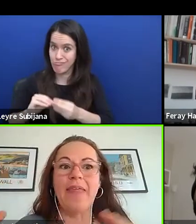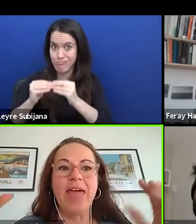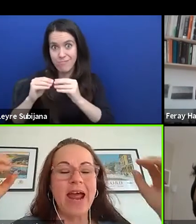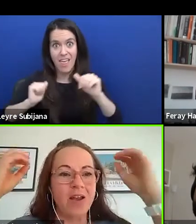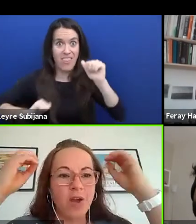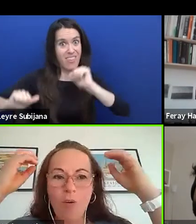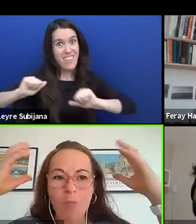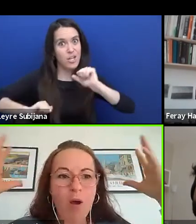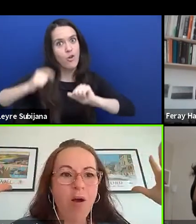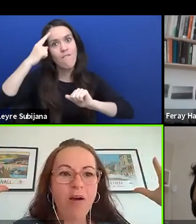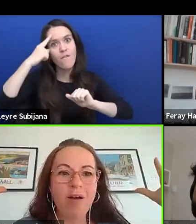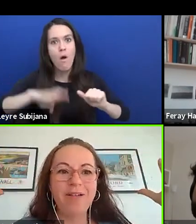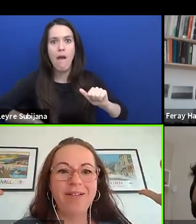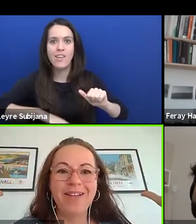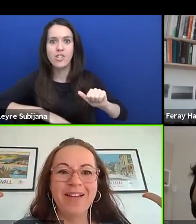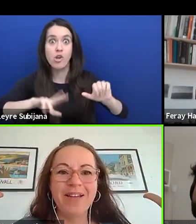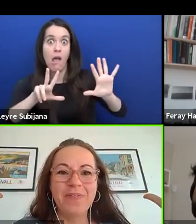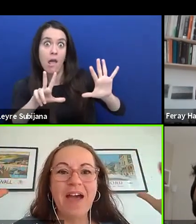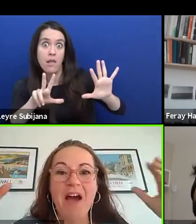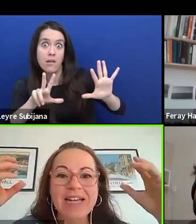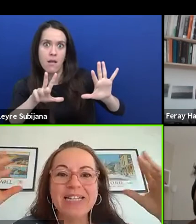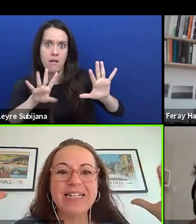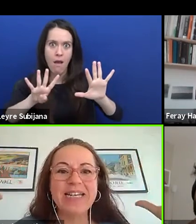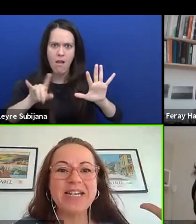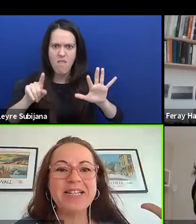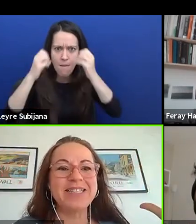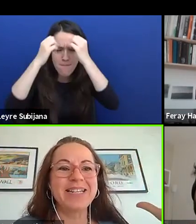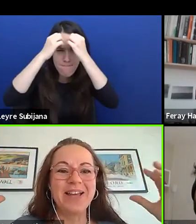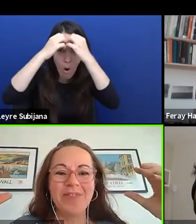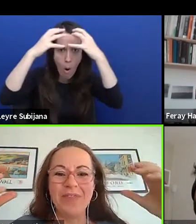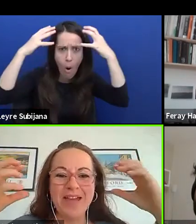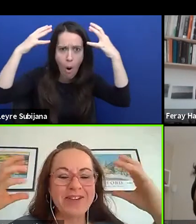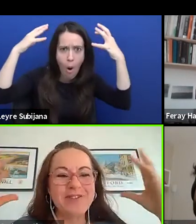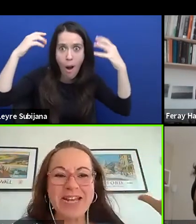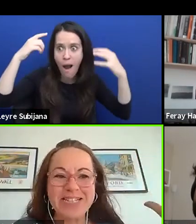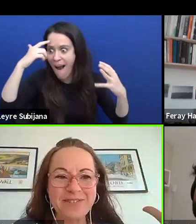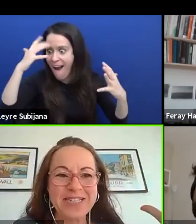and then their ideas, their creativity, their confidence